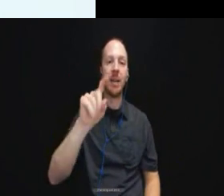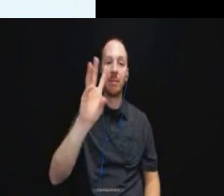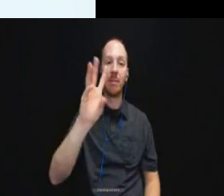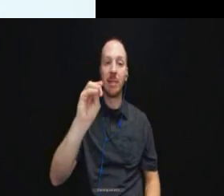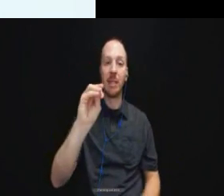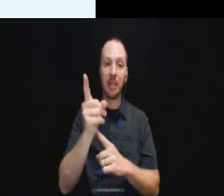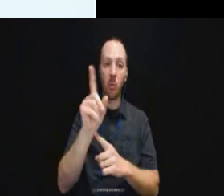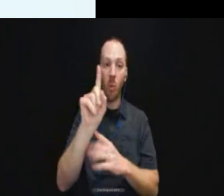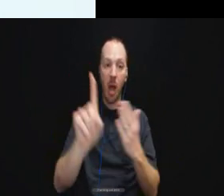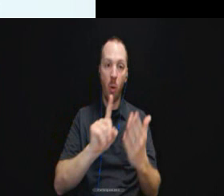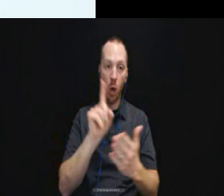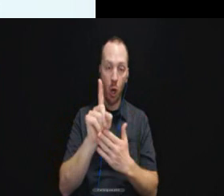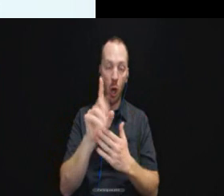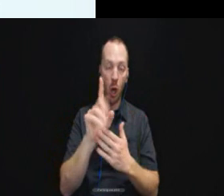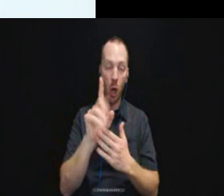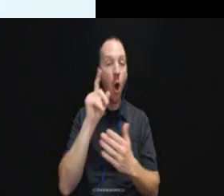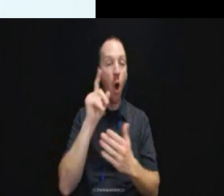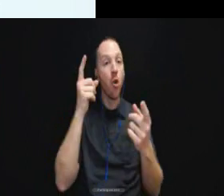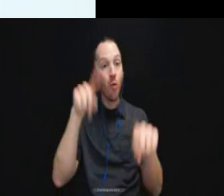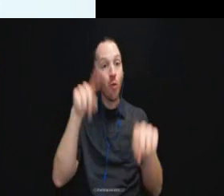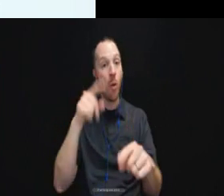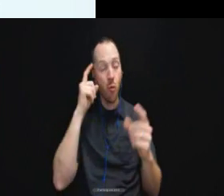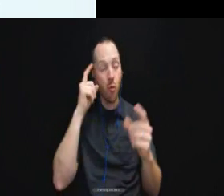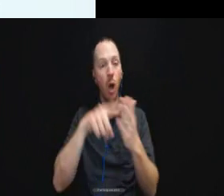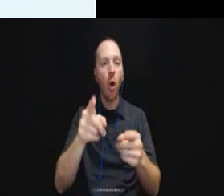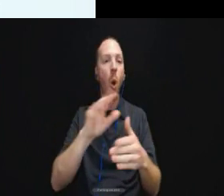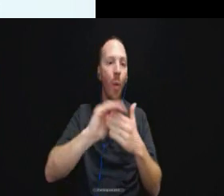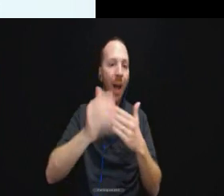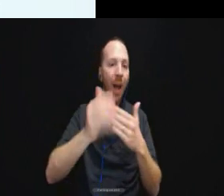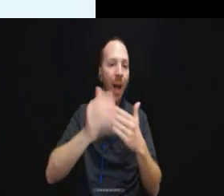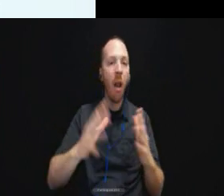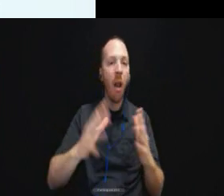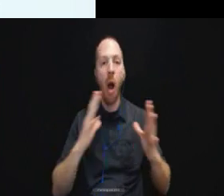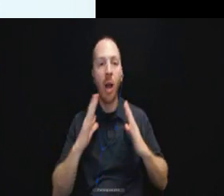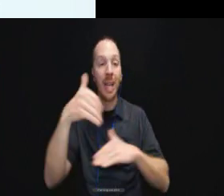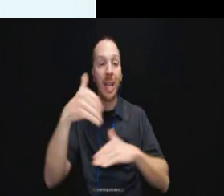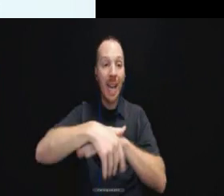The agreement recognizes that perhaps during the weekend, holidays or nighttime hours it